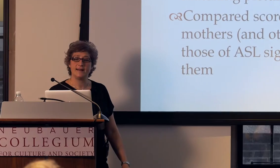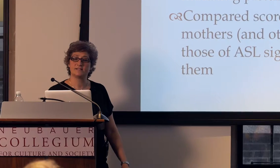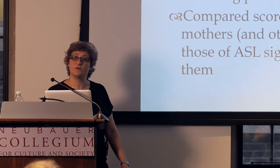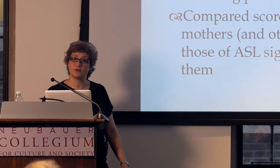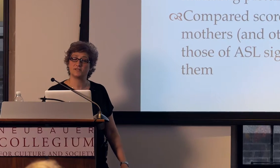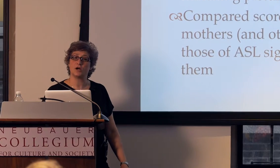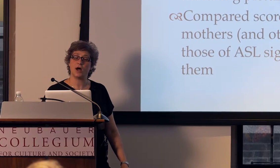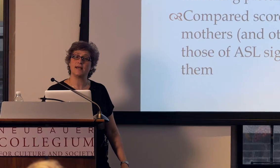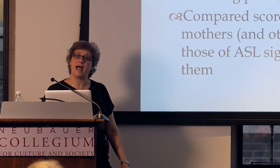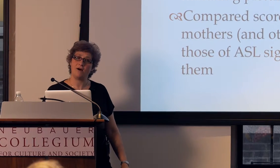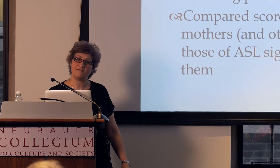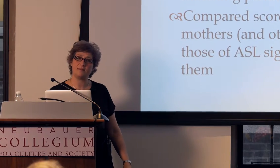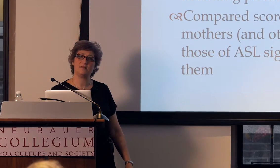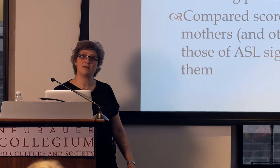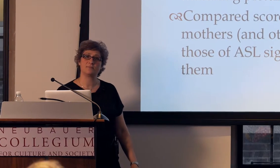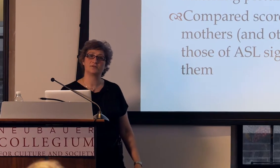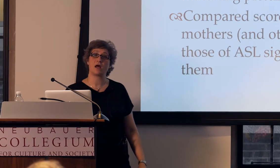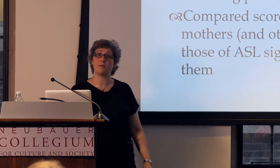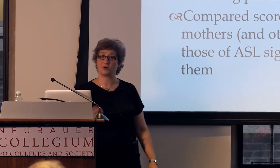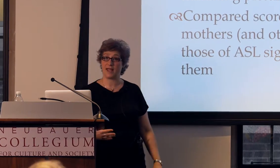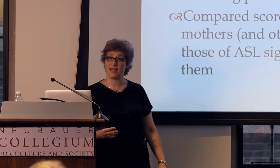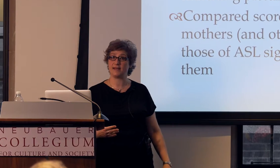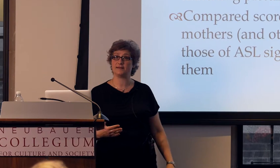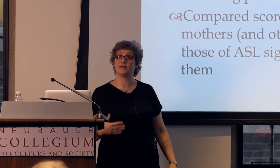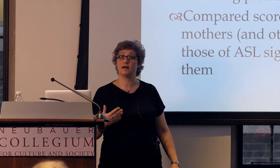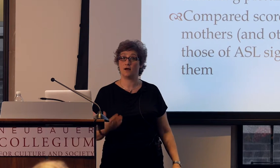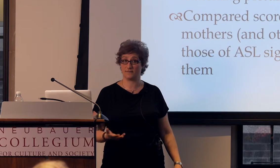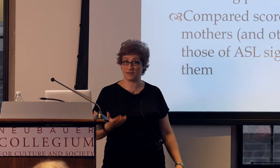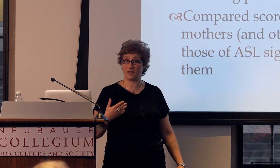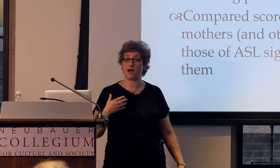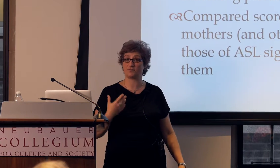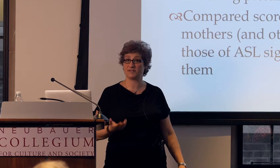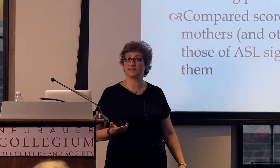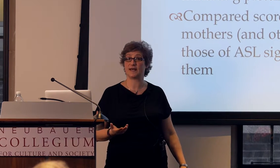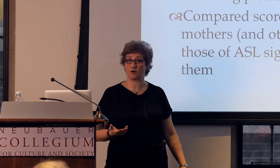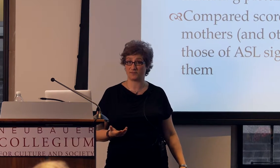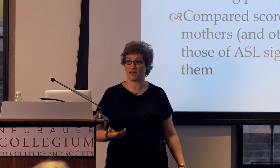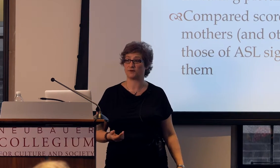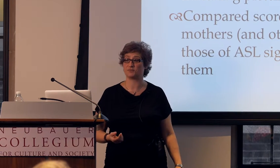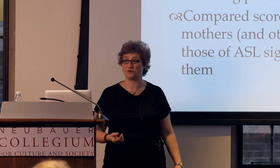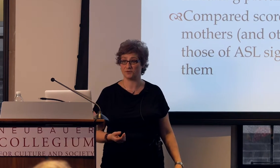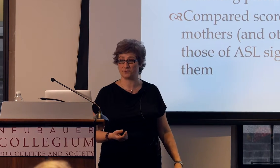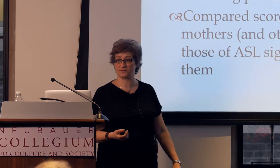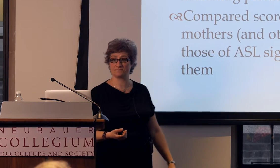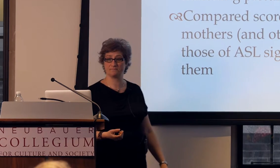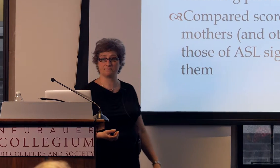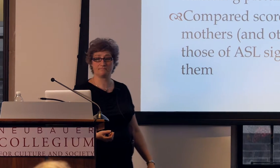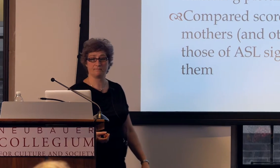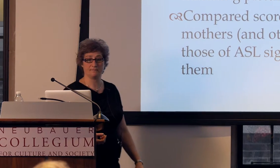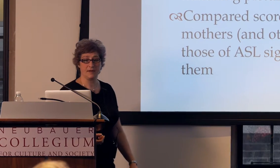and it's focused on how family members comprehend the utterances that homesigners produce.